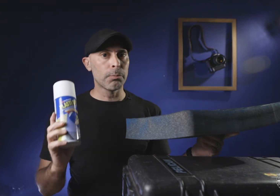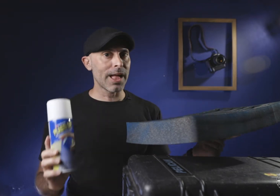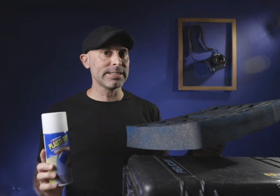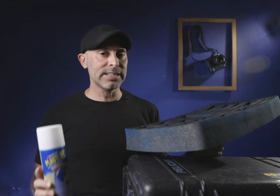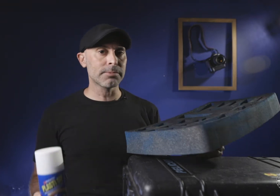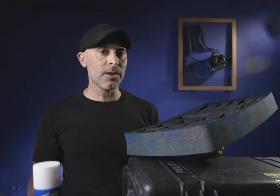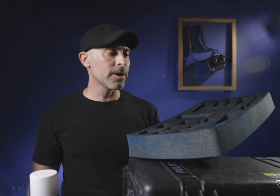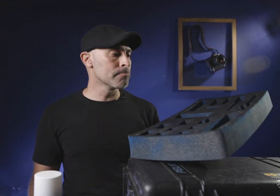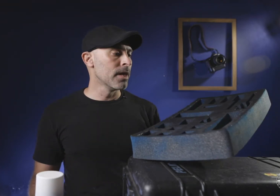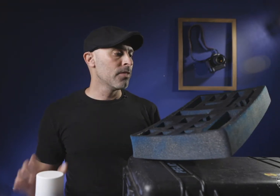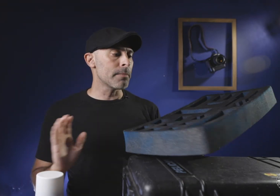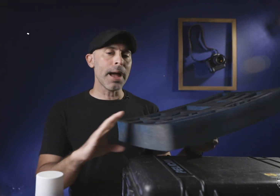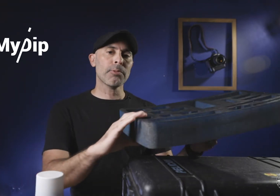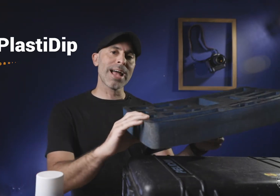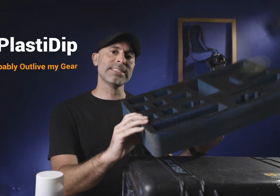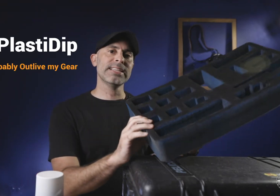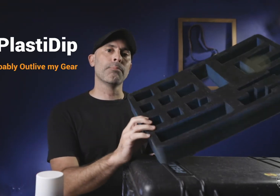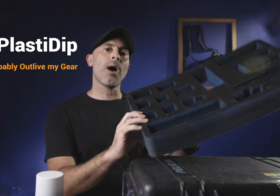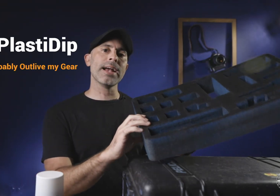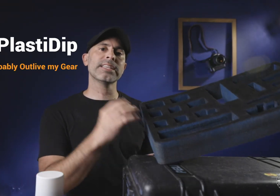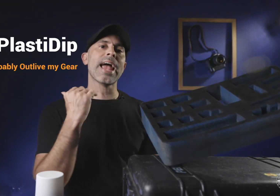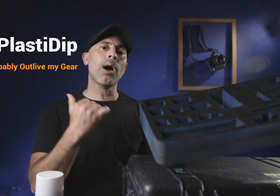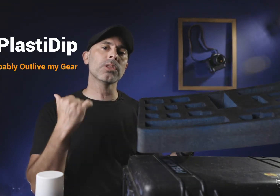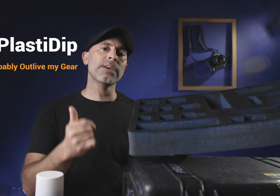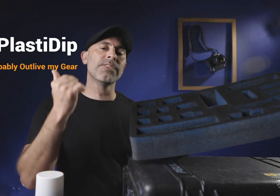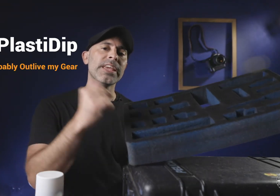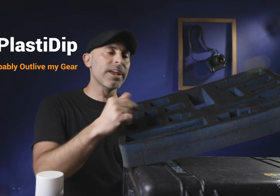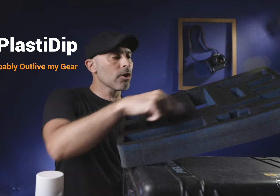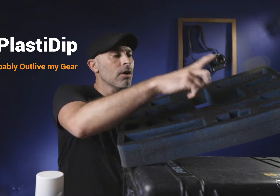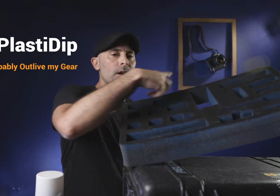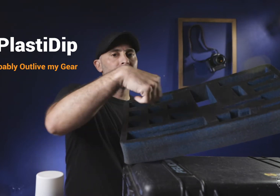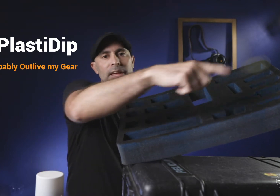the Plasti Dip covering that my Plasti Dip will actually outlive the gear that